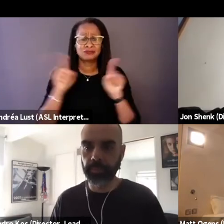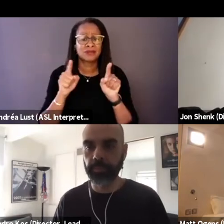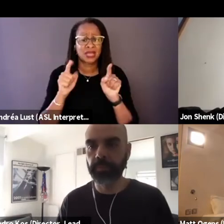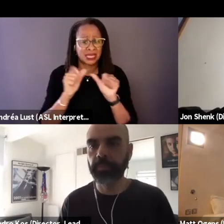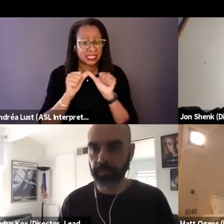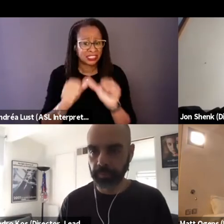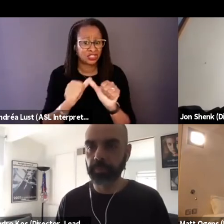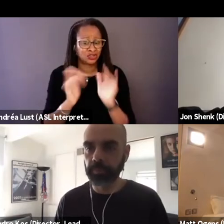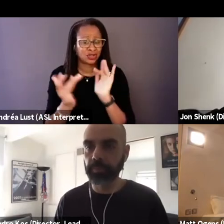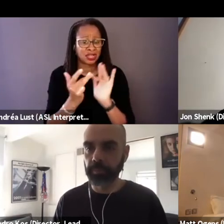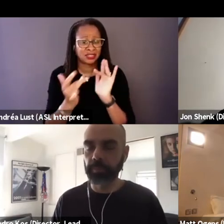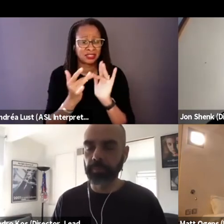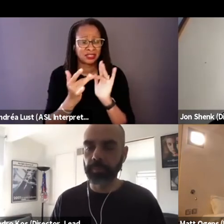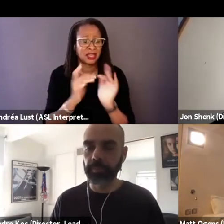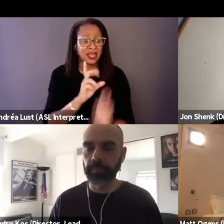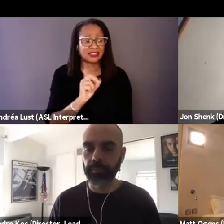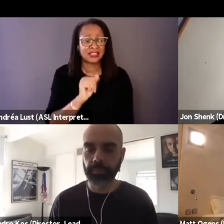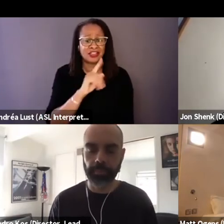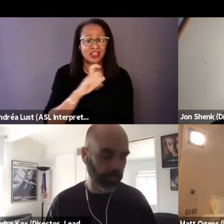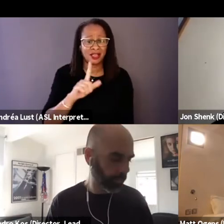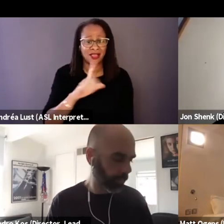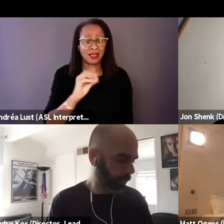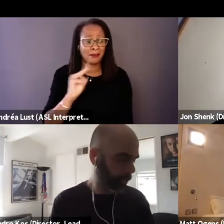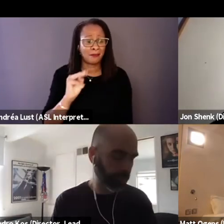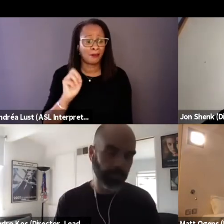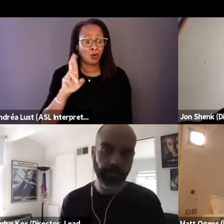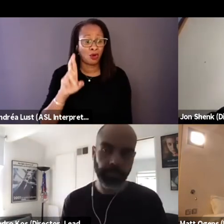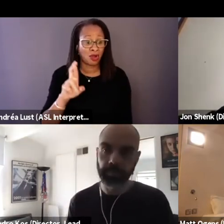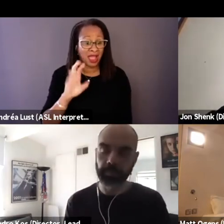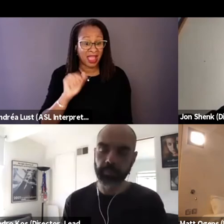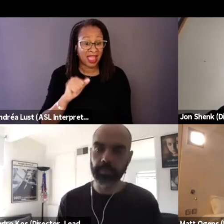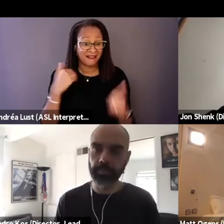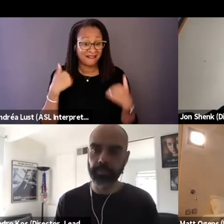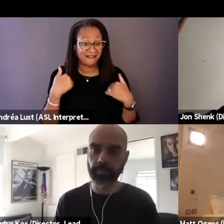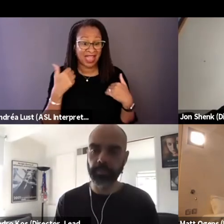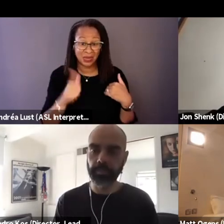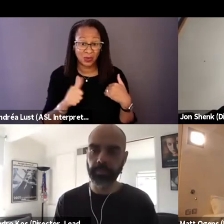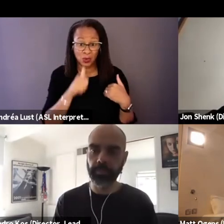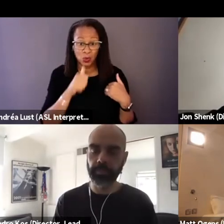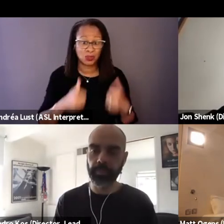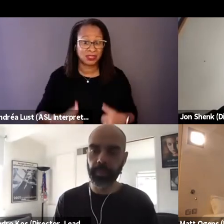Daniel and Mor, have they been able to see your film and what was their response to it?